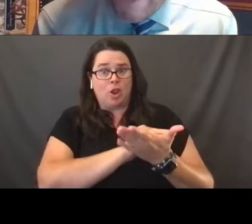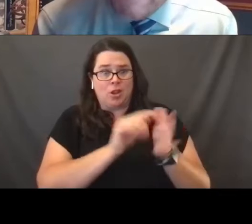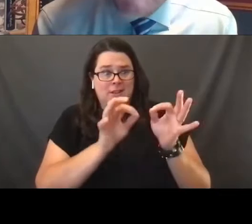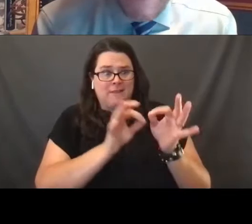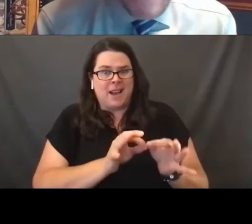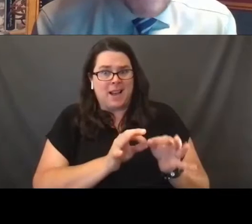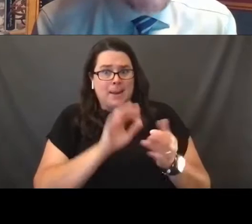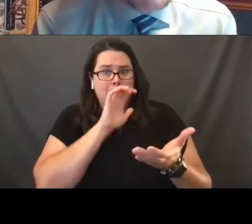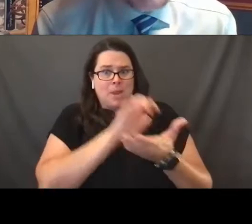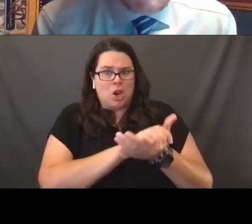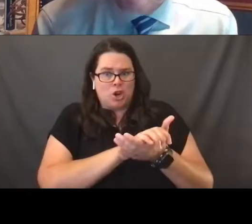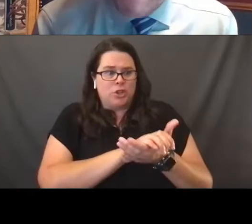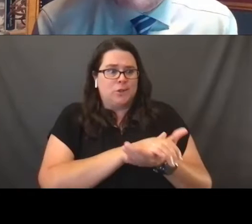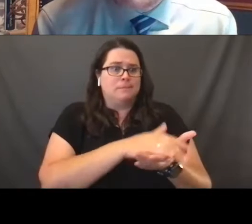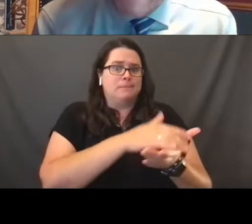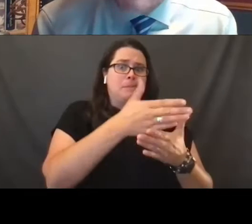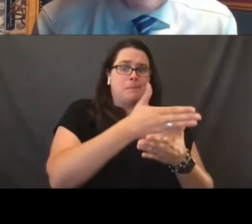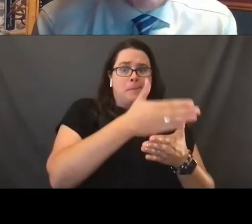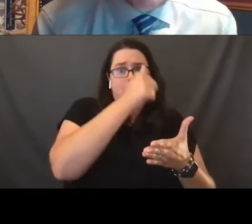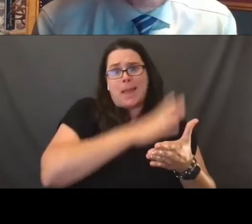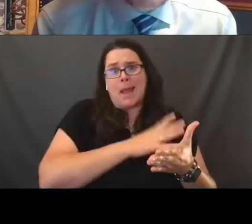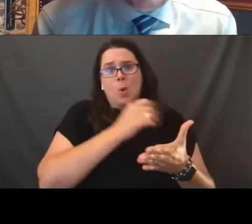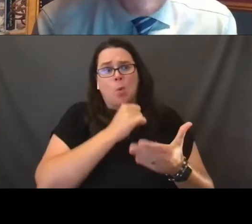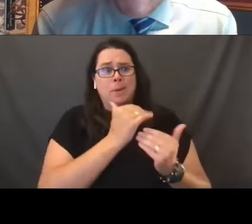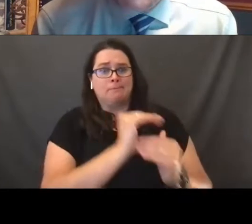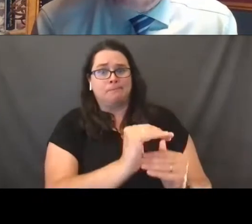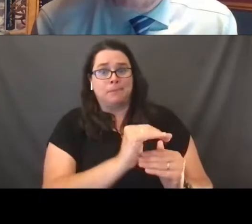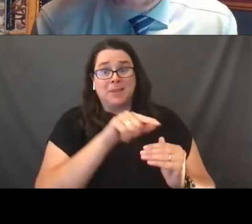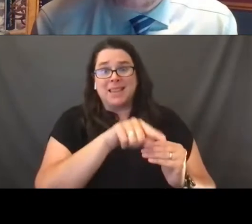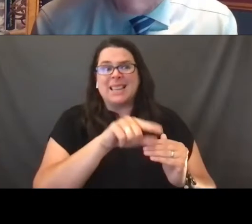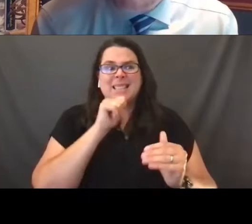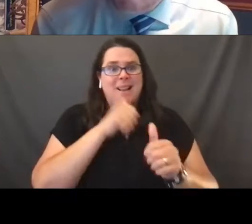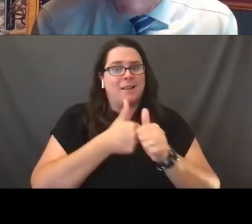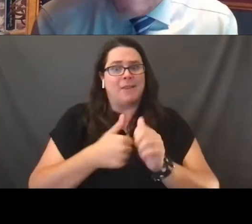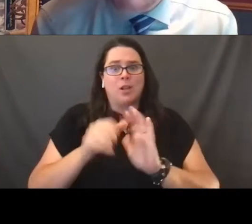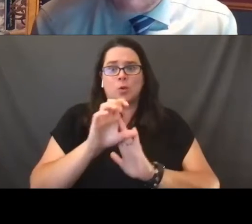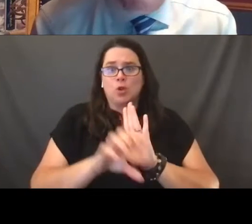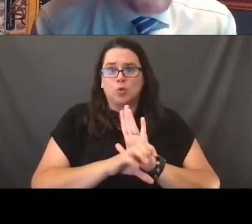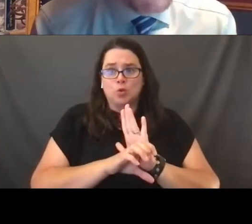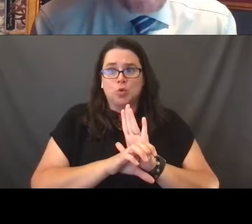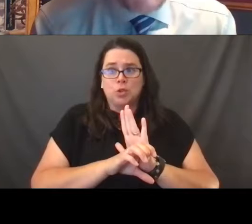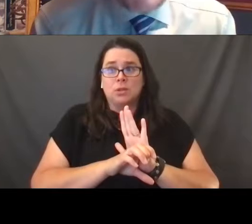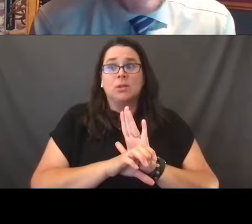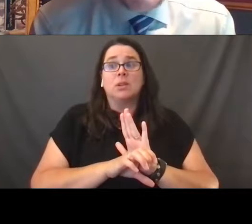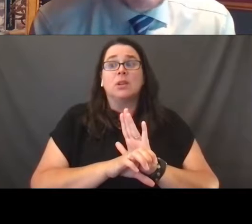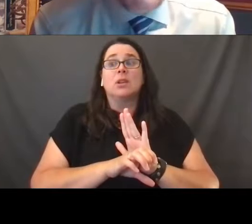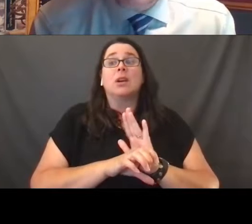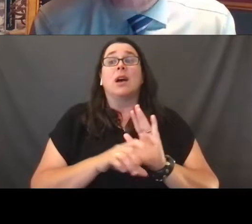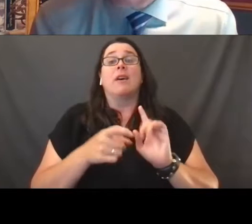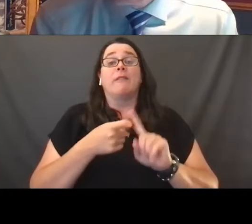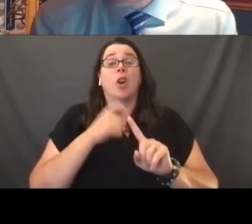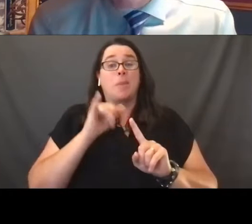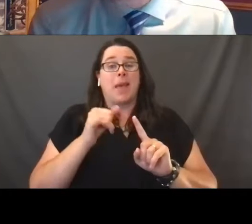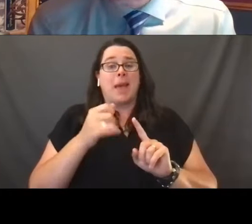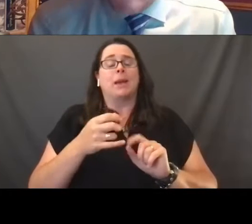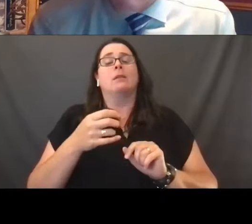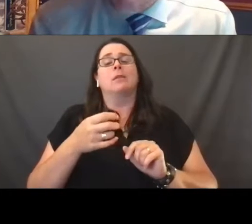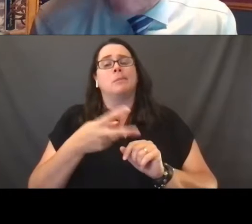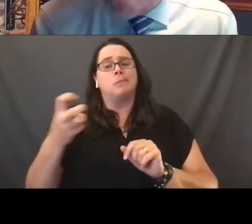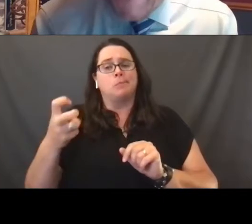is in fact not constitutional. And I pulled up from that in very important case, some wonderful lofty language